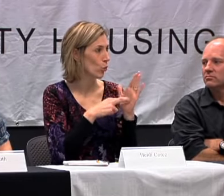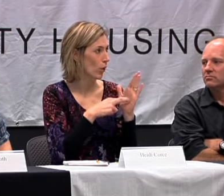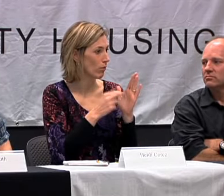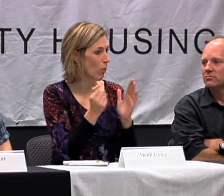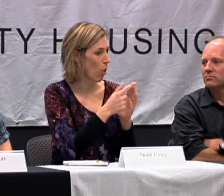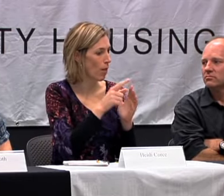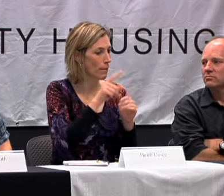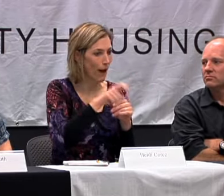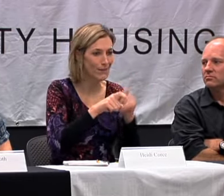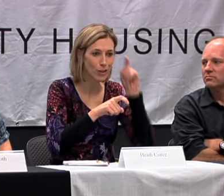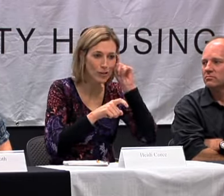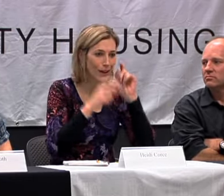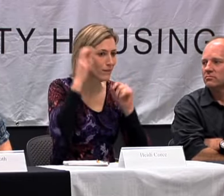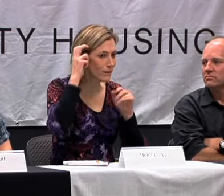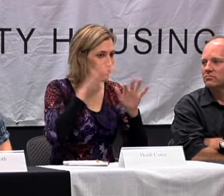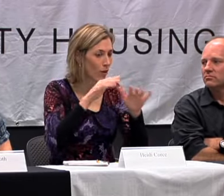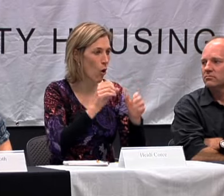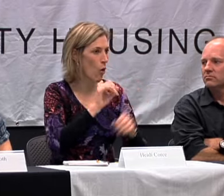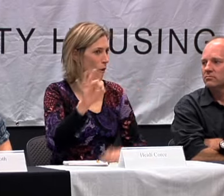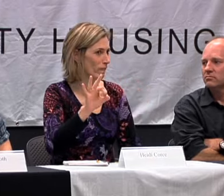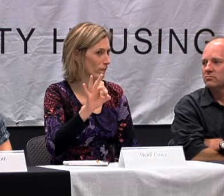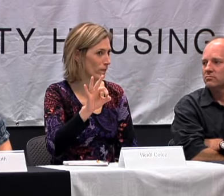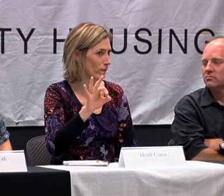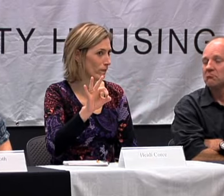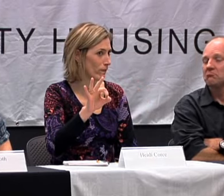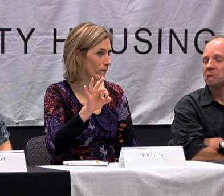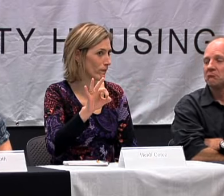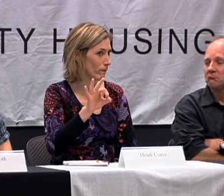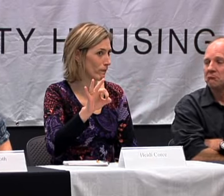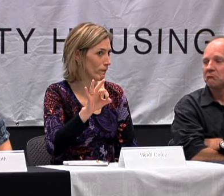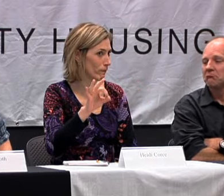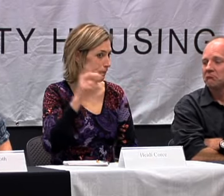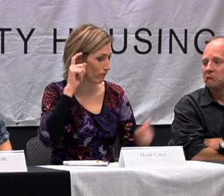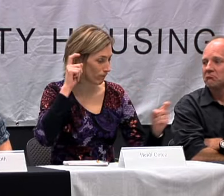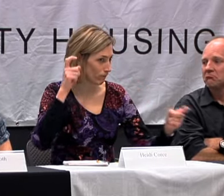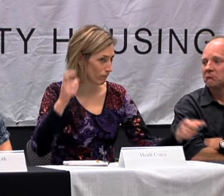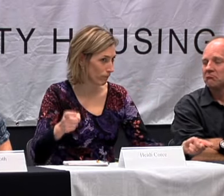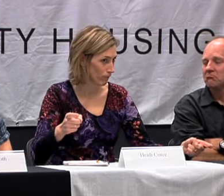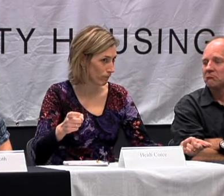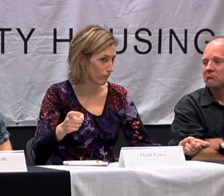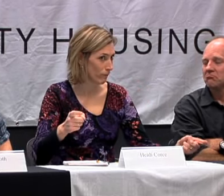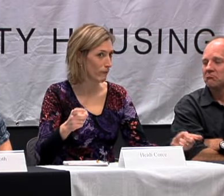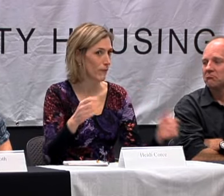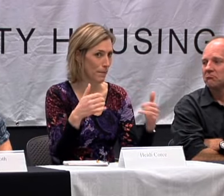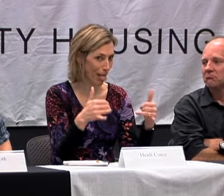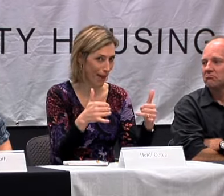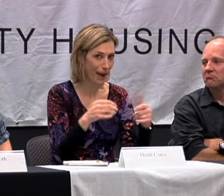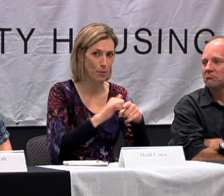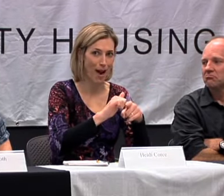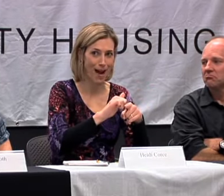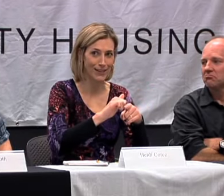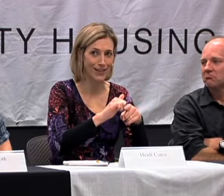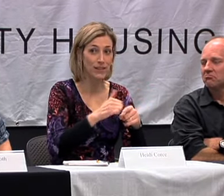THE OLYMPIC GAMES AND THE RULE WAS ALL HEARING AIDS MUST BE OFF. TO